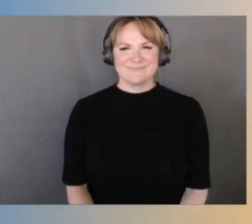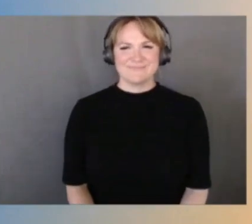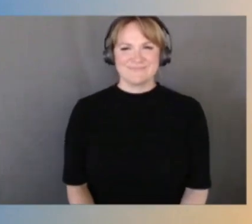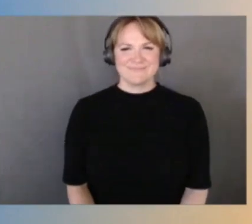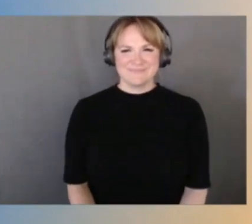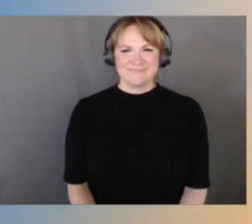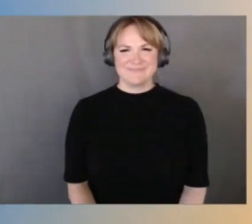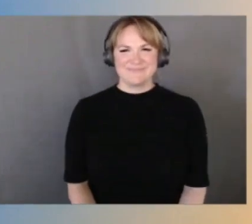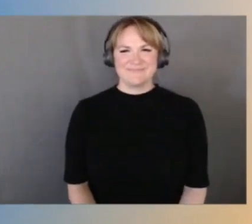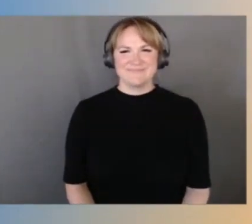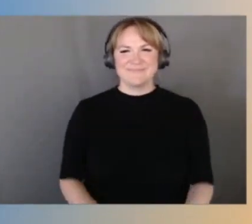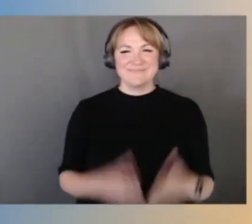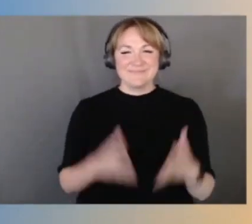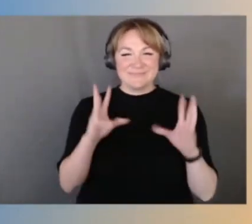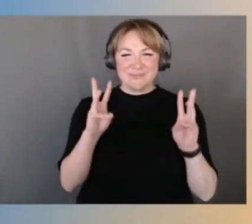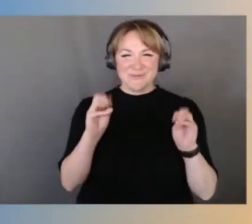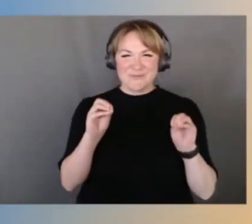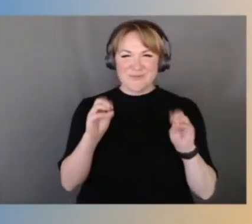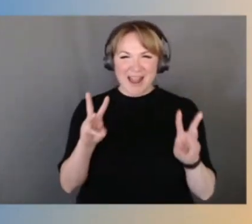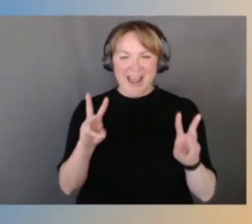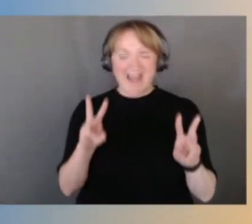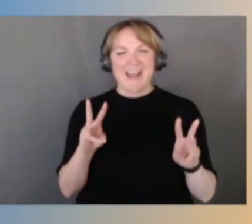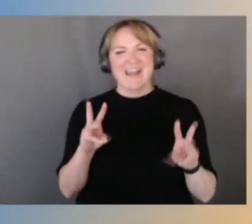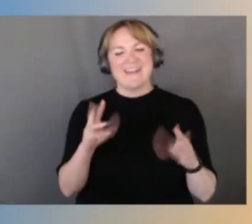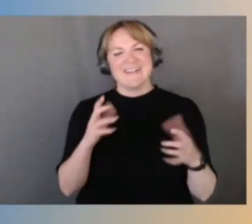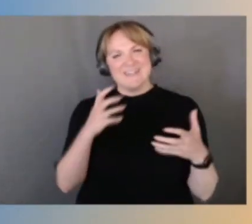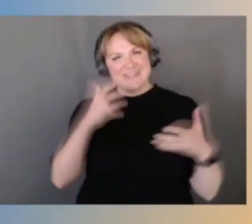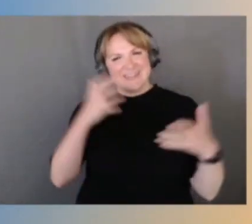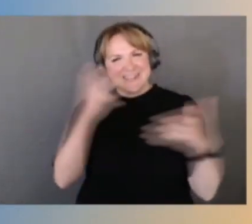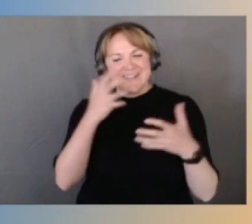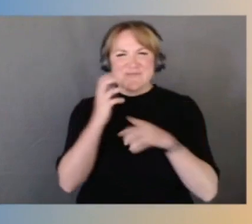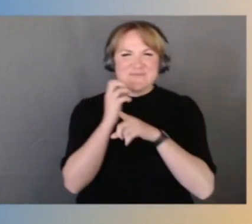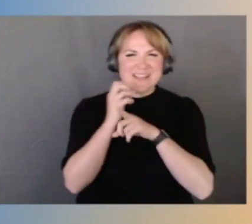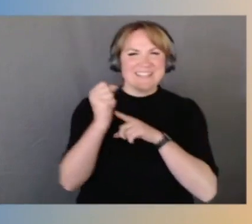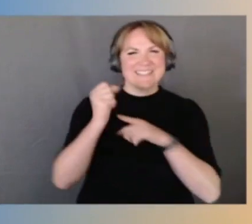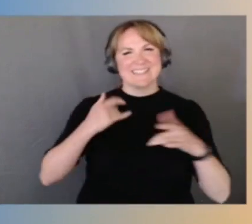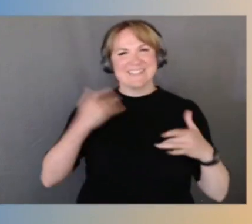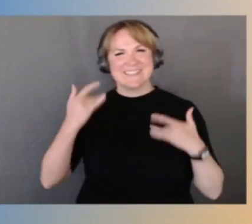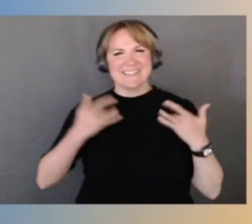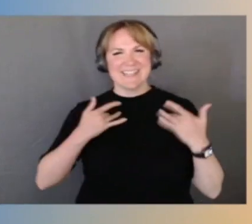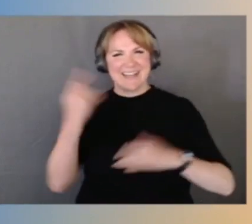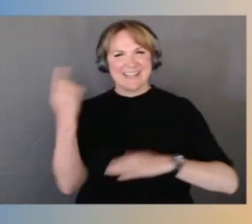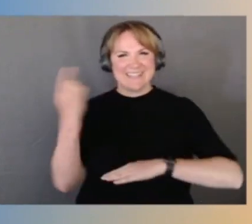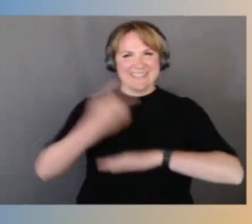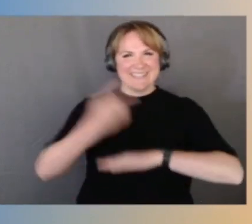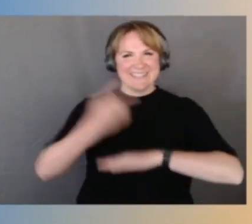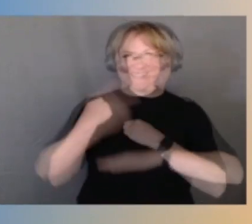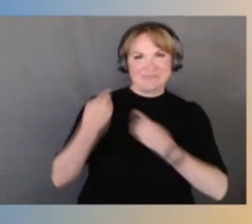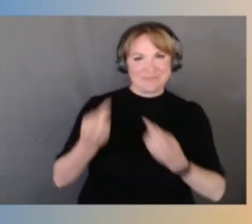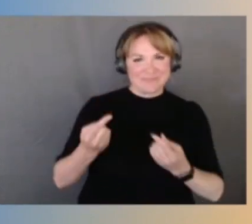Wow, what an amazing and exciting day this has been. I have been watching just